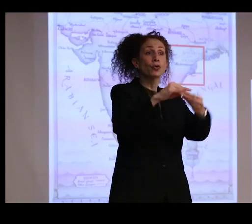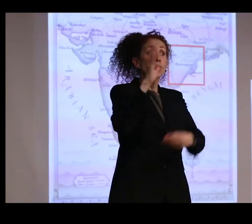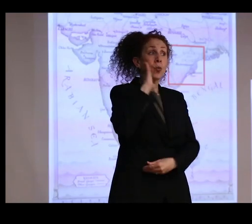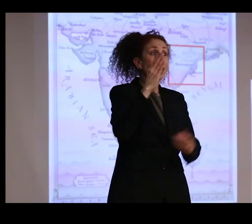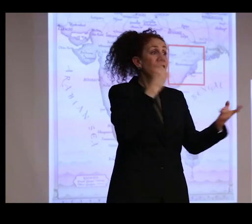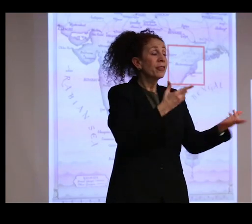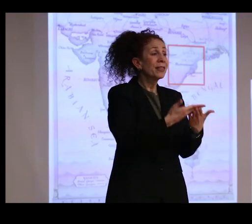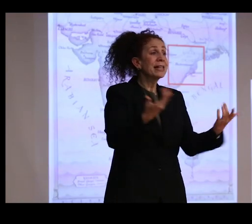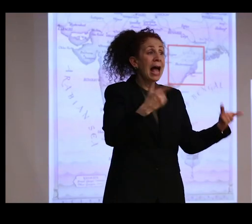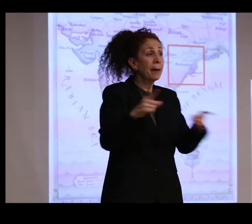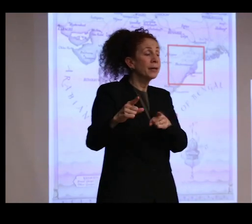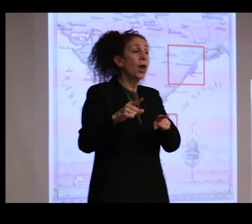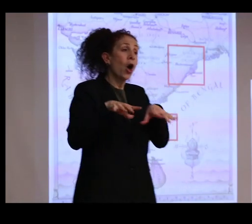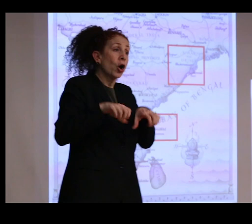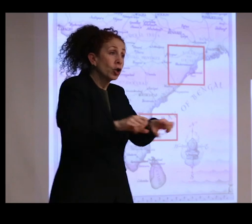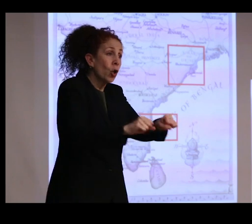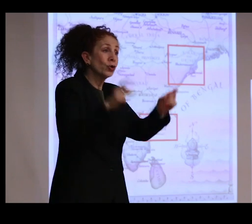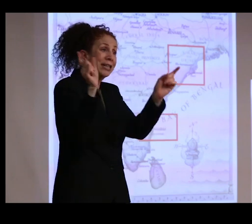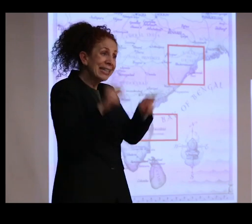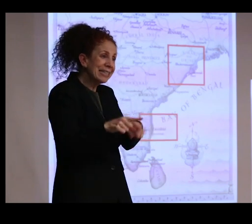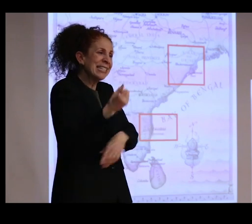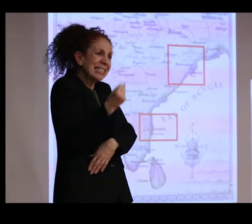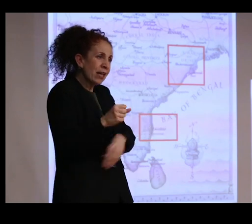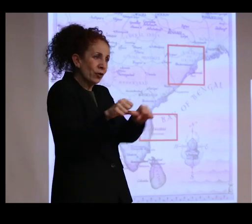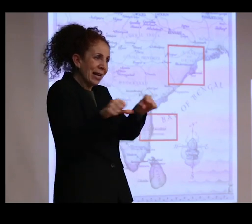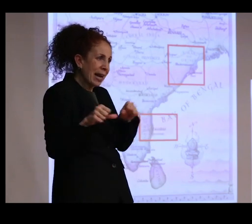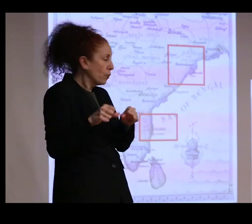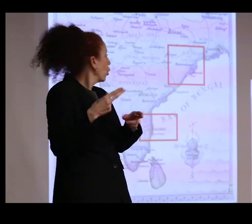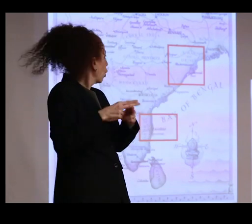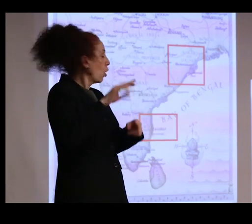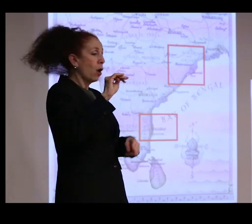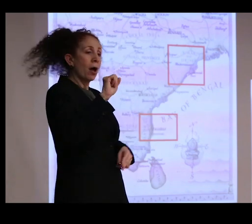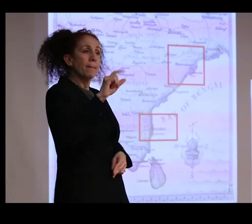in colonial India in the southern administrative region known as the Madras Presidency, so